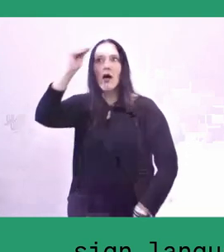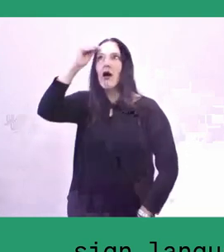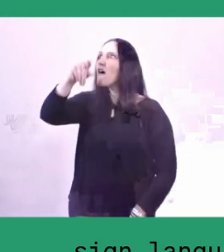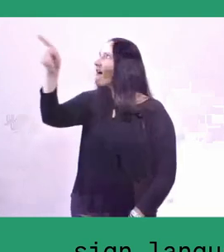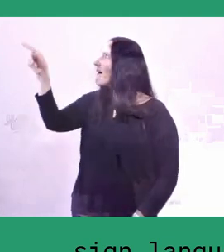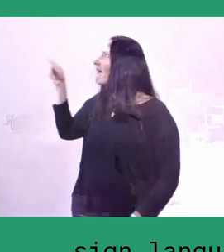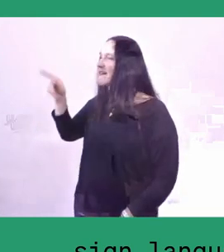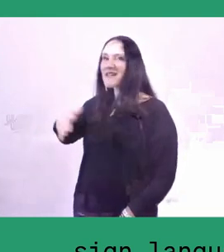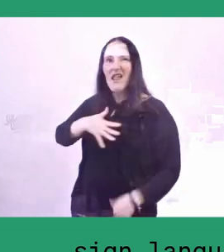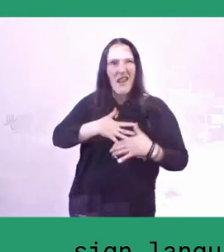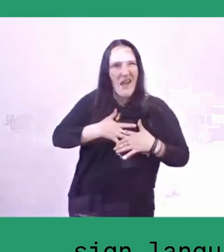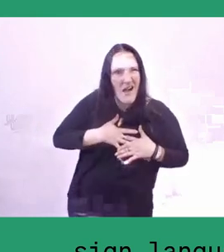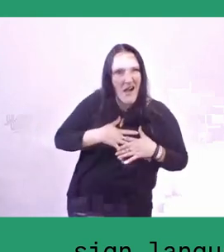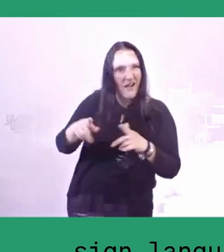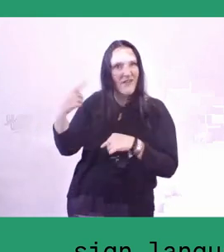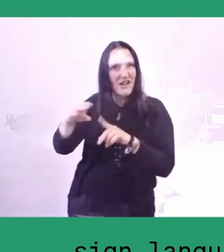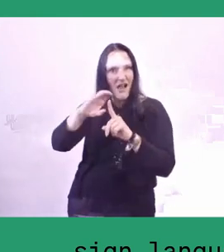about their language,